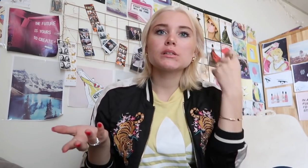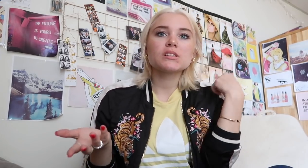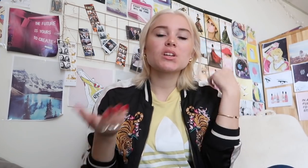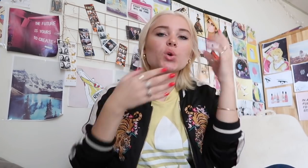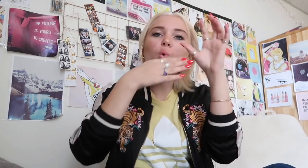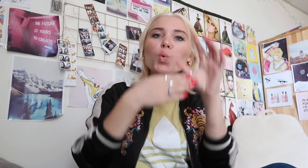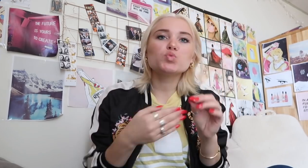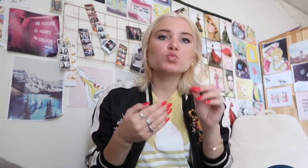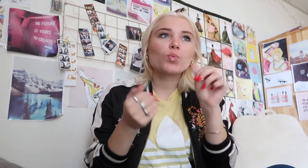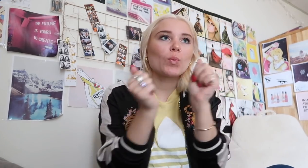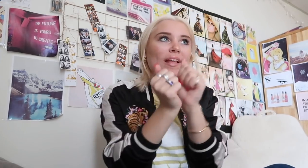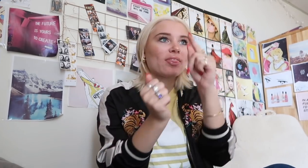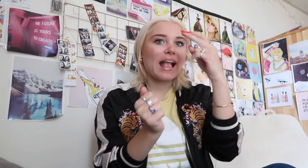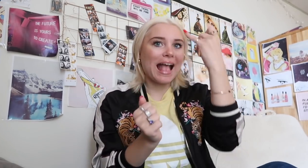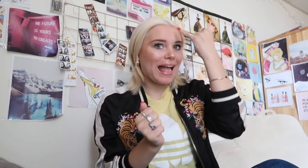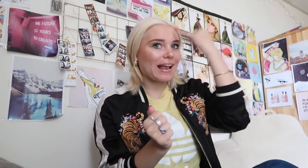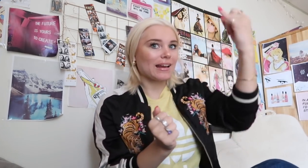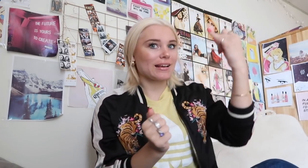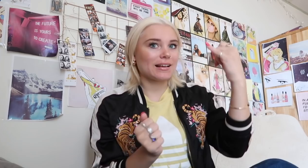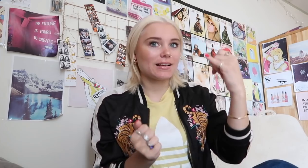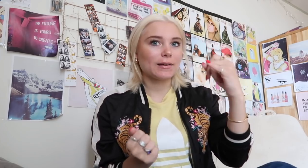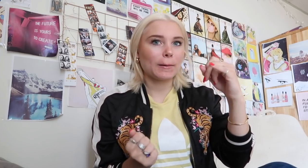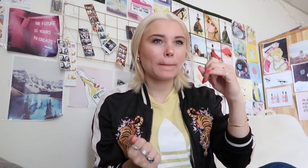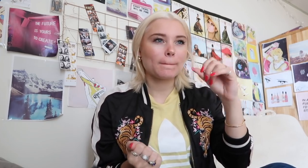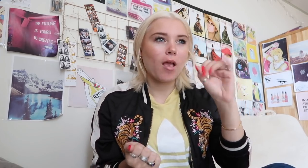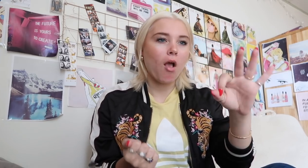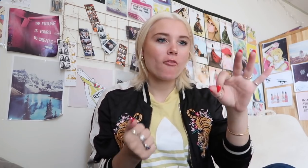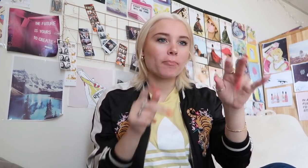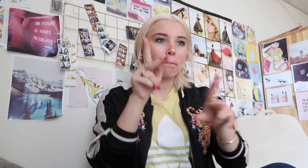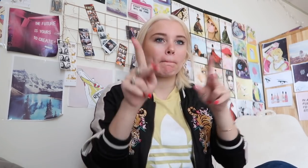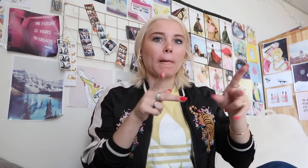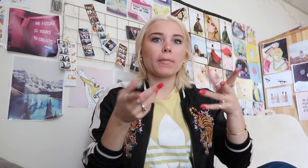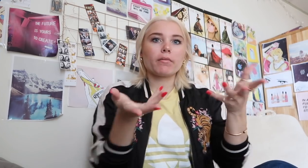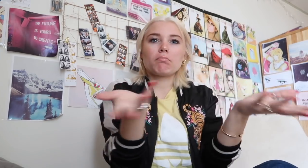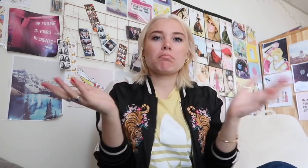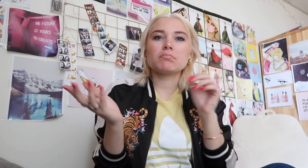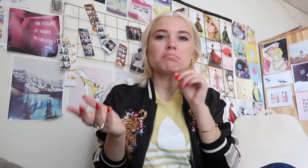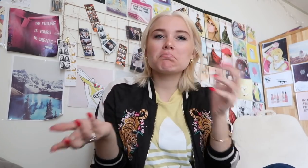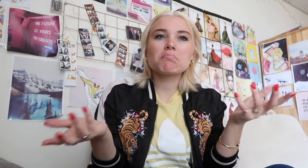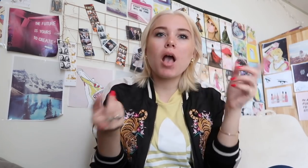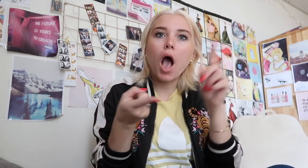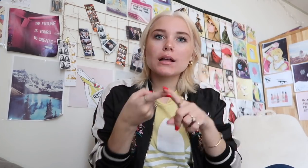because I was so used with this idea of living as a hearing person because I live in that world